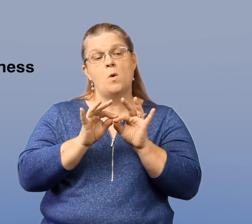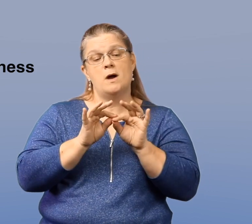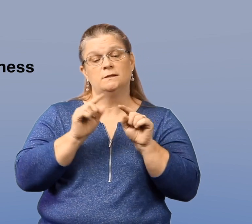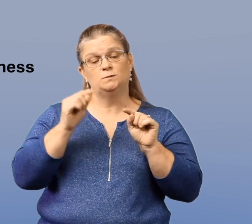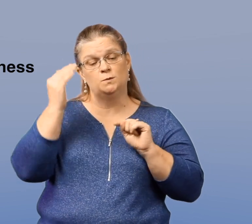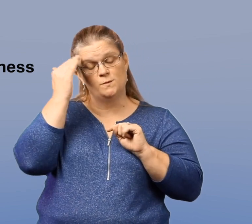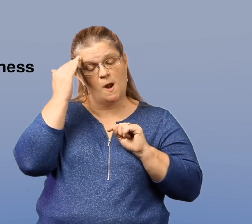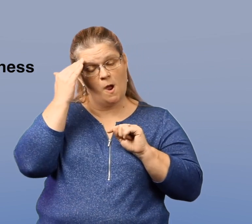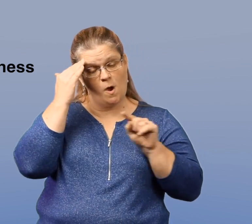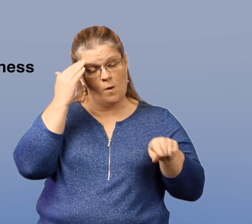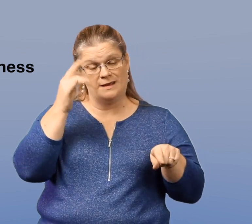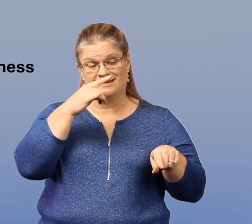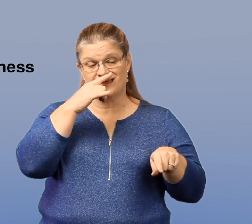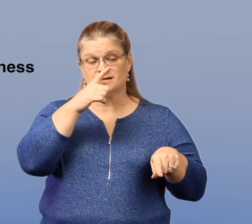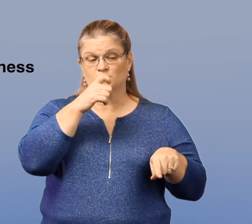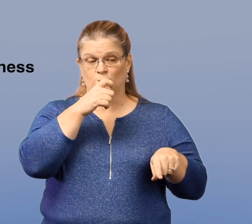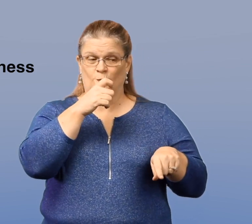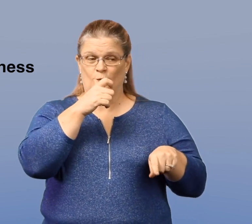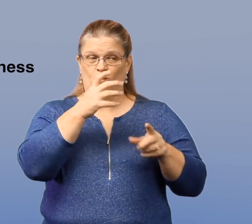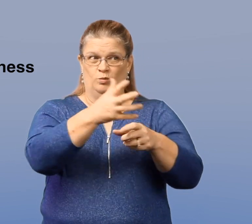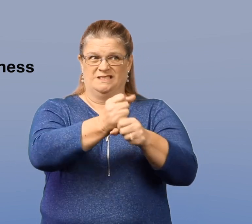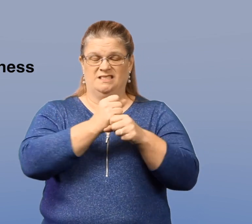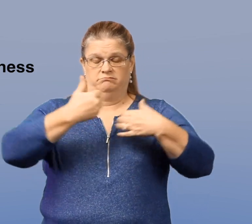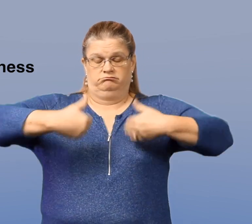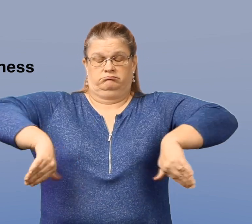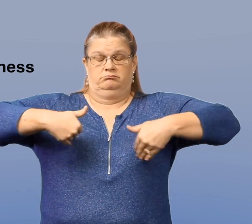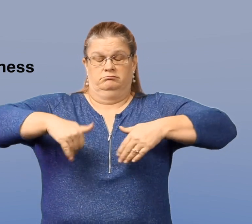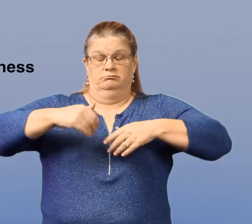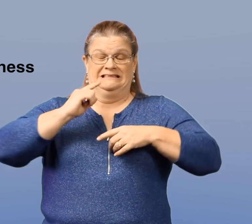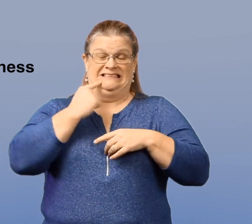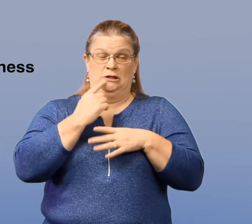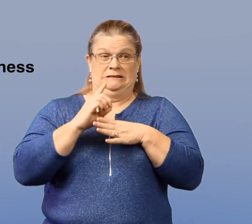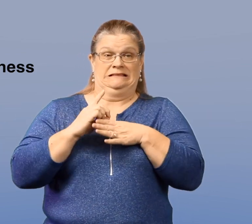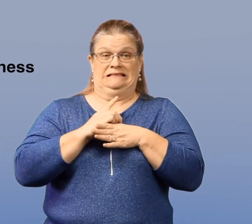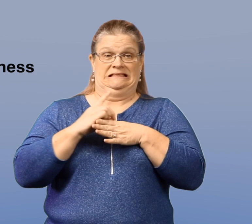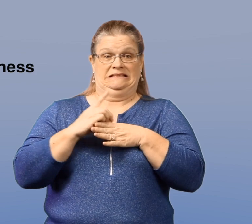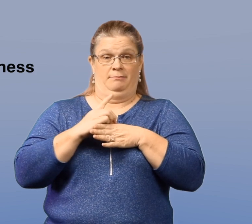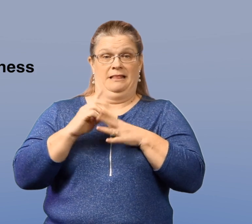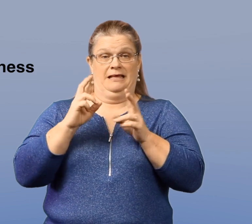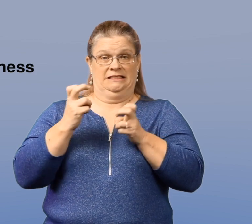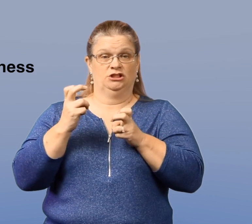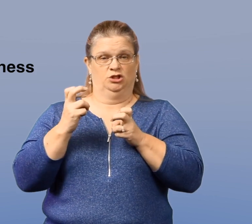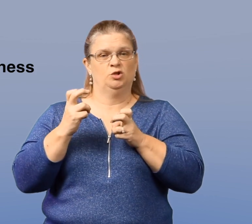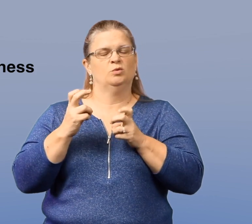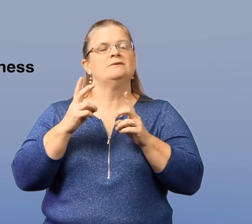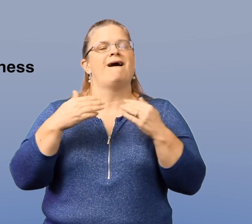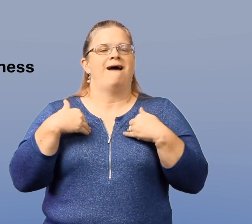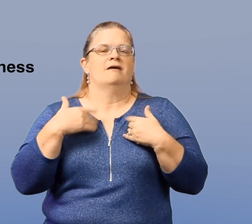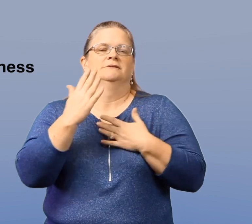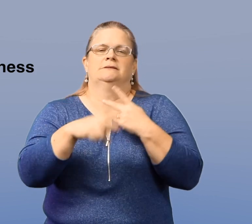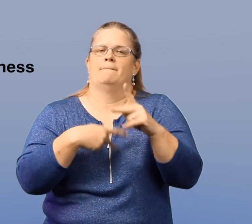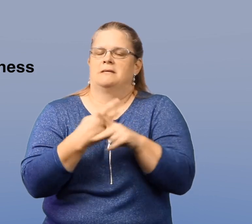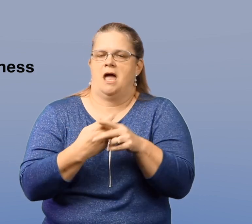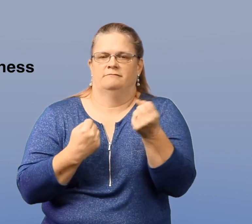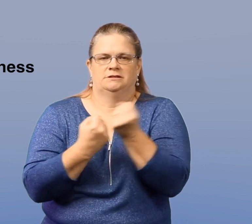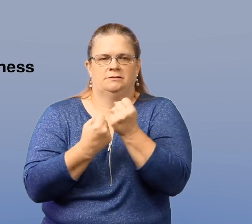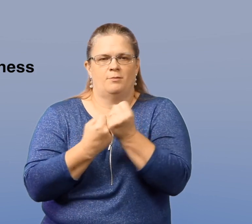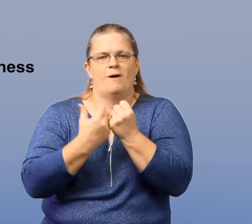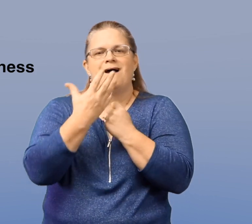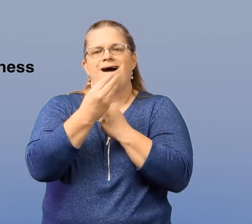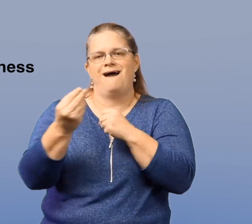It is important to know that students that receive severe discipline have some sort